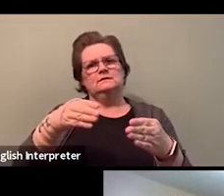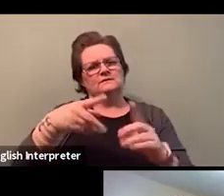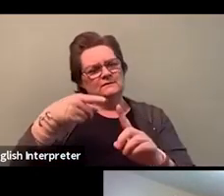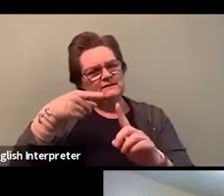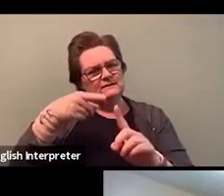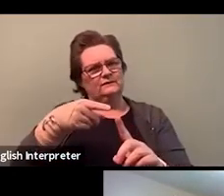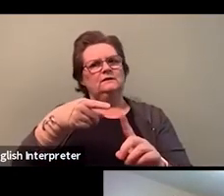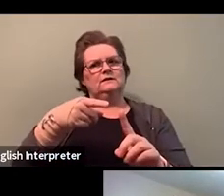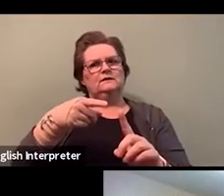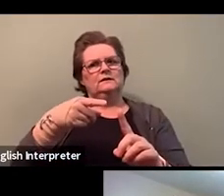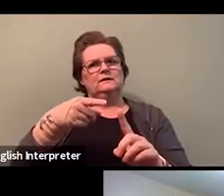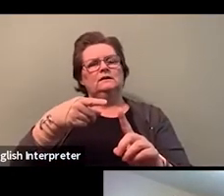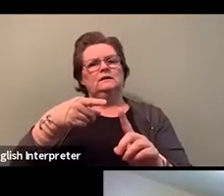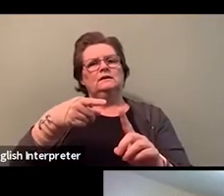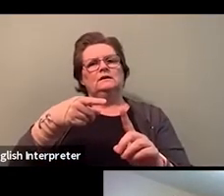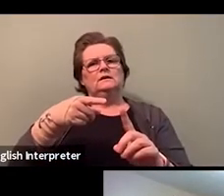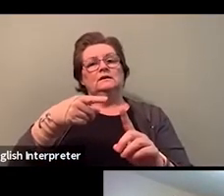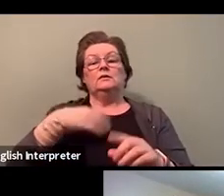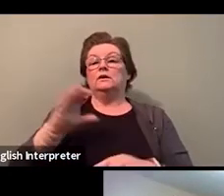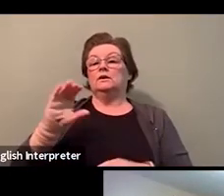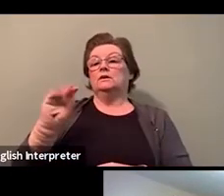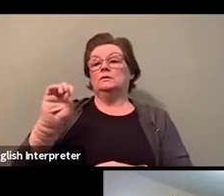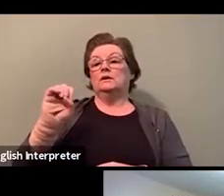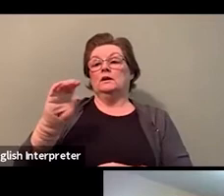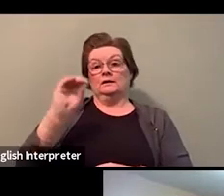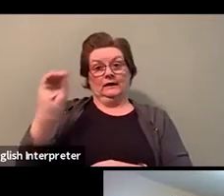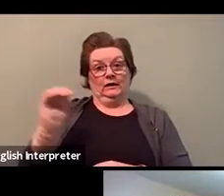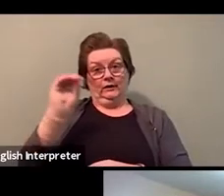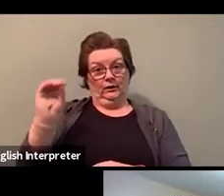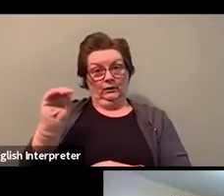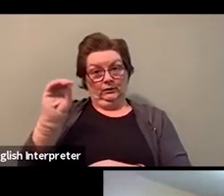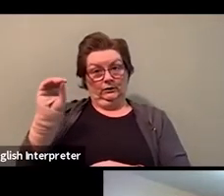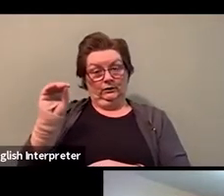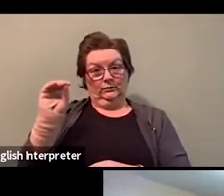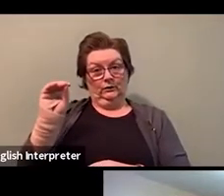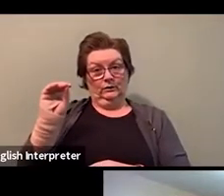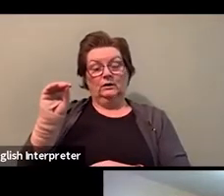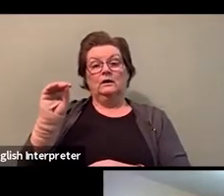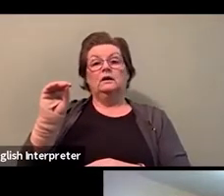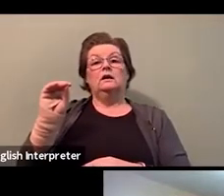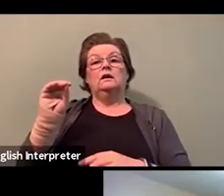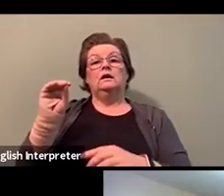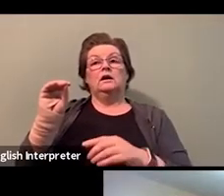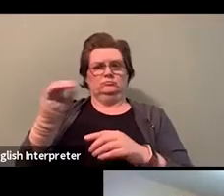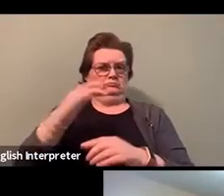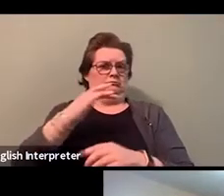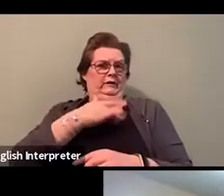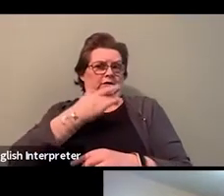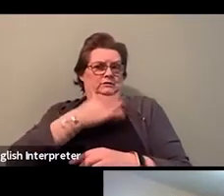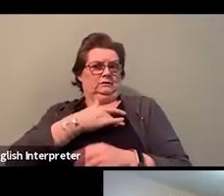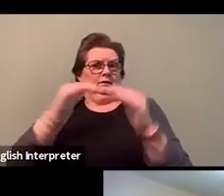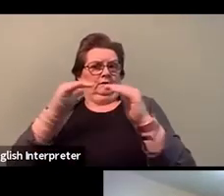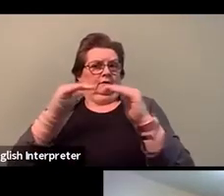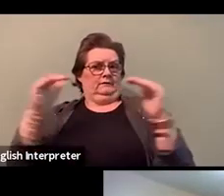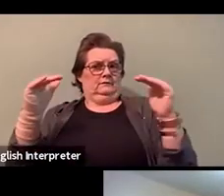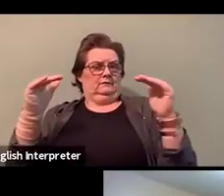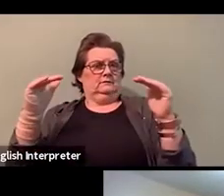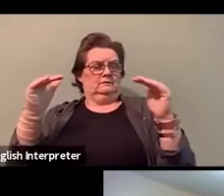is not the answer. You know, we're beginning to do this work here at the provincial level, and I think it's really good, because of course, at convention,